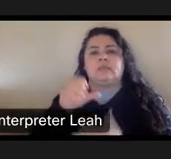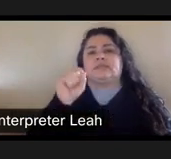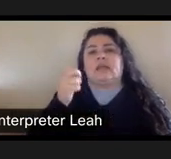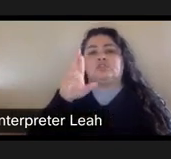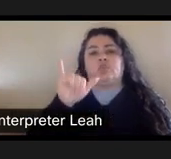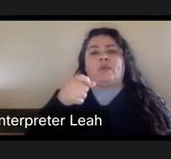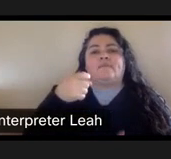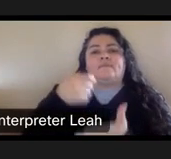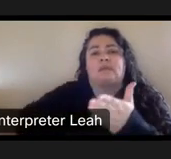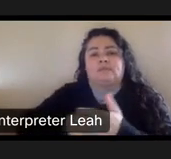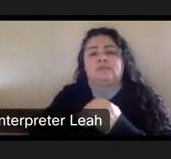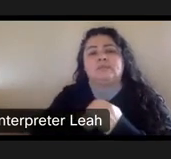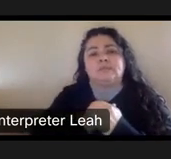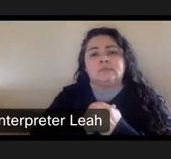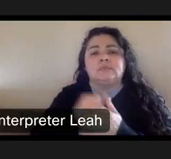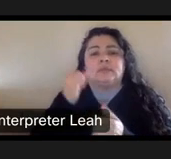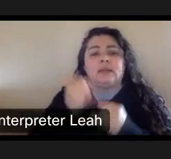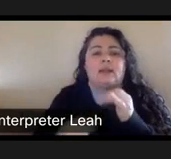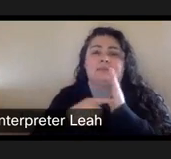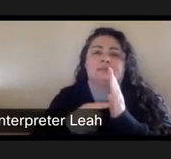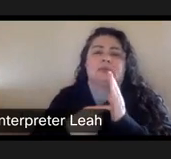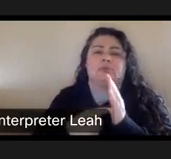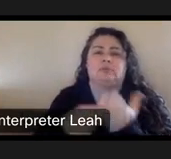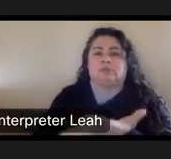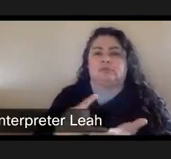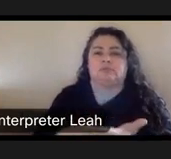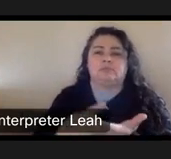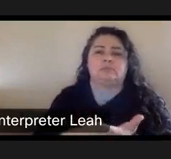So, the last example I talked about, I'd like to talk about is the case of, um.